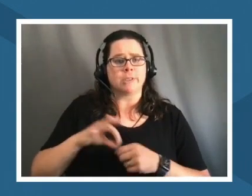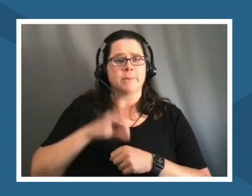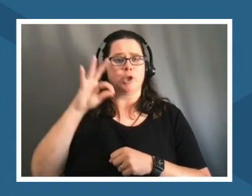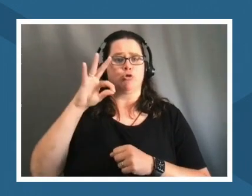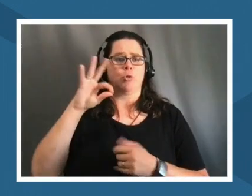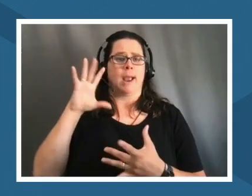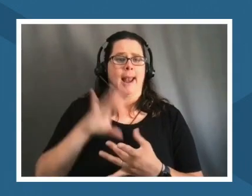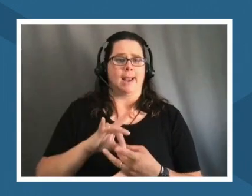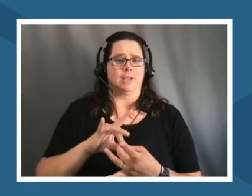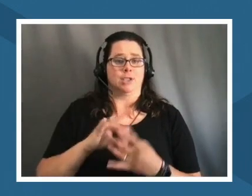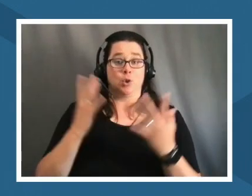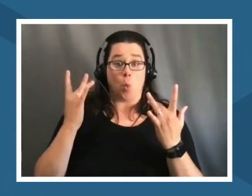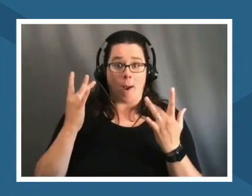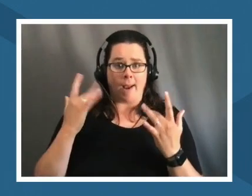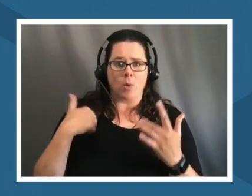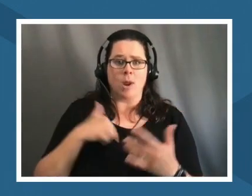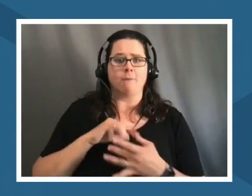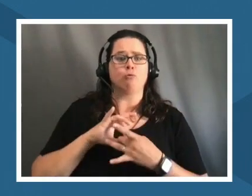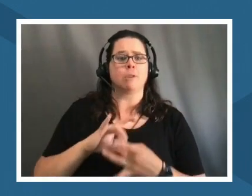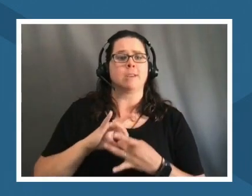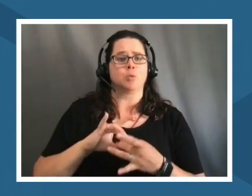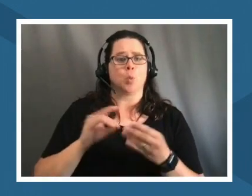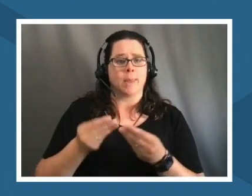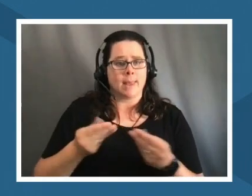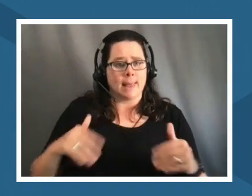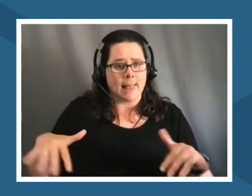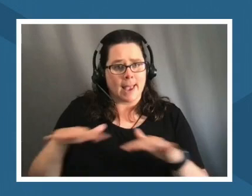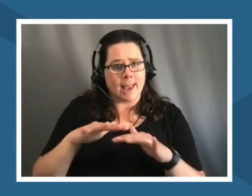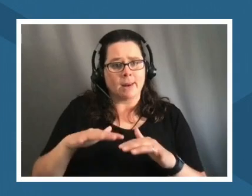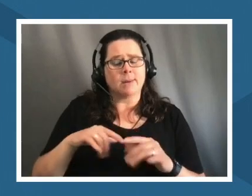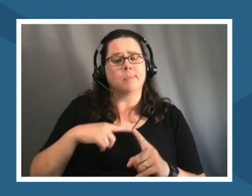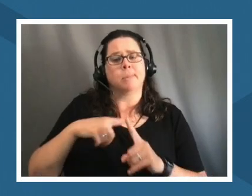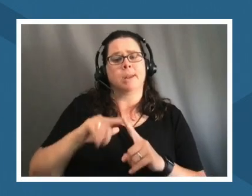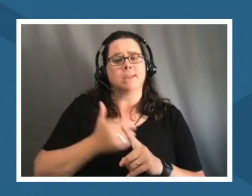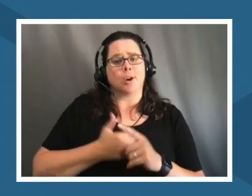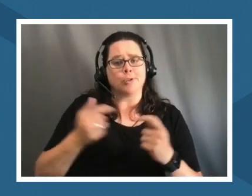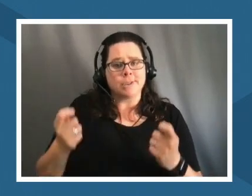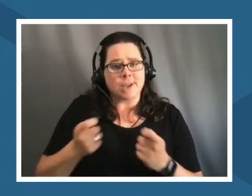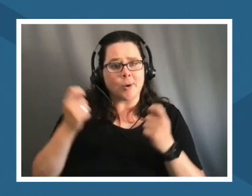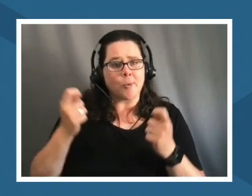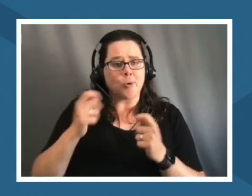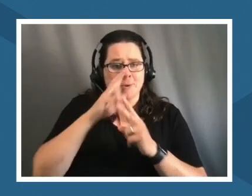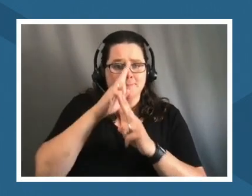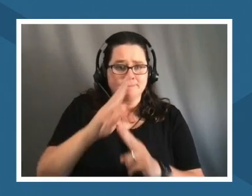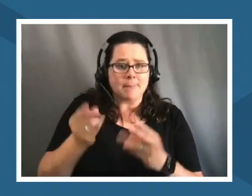only do we have a relationship with the land but you know our ceremonies come